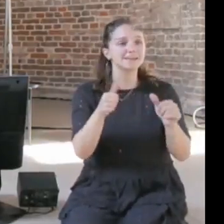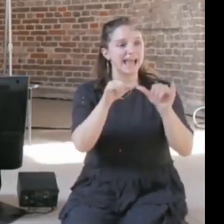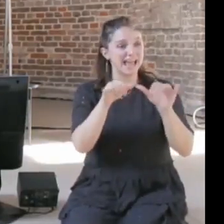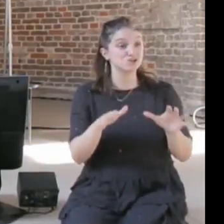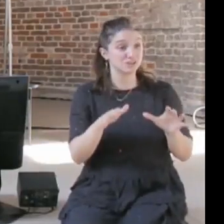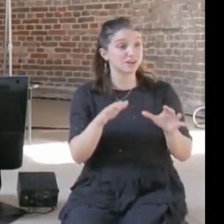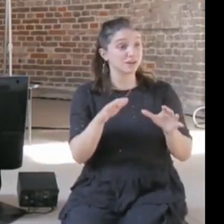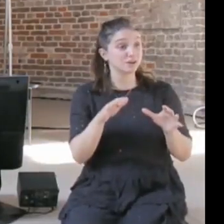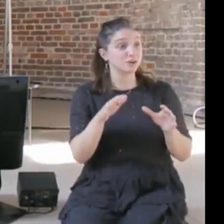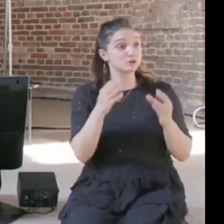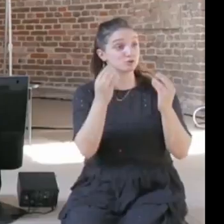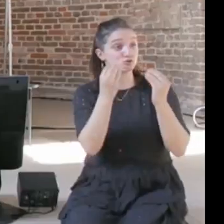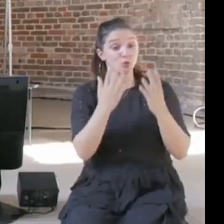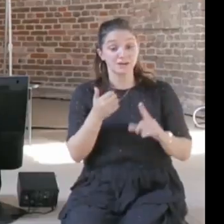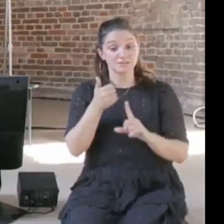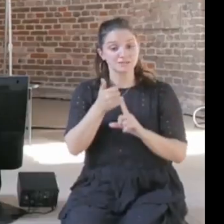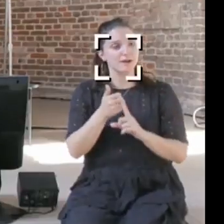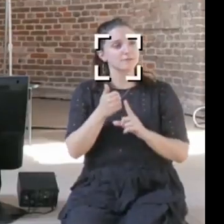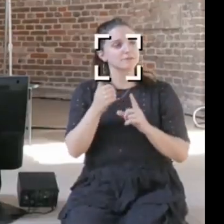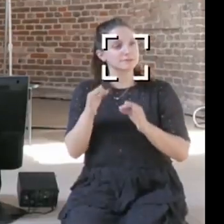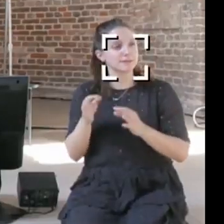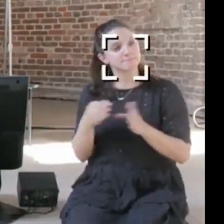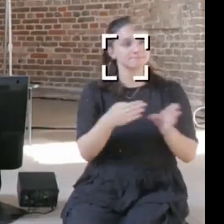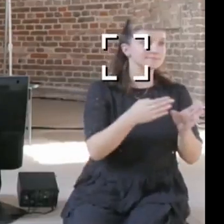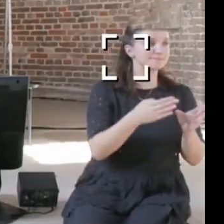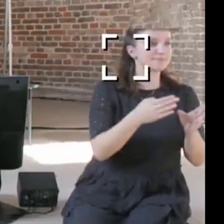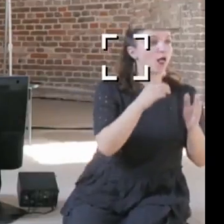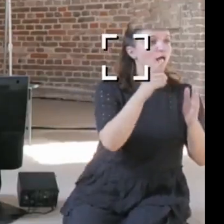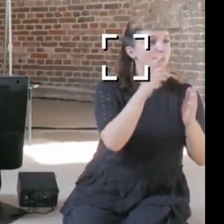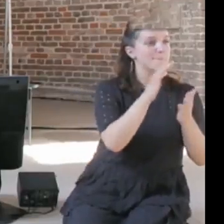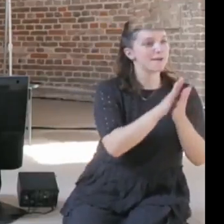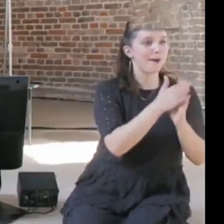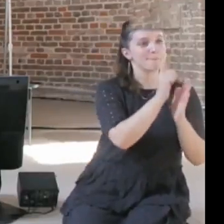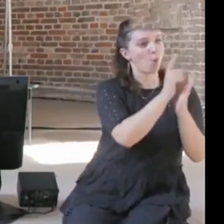it's hard I think to get lawyers to become engineers.